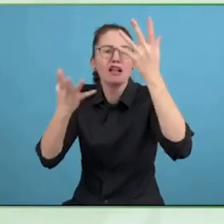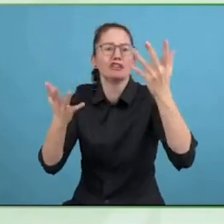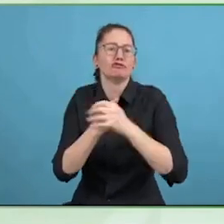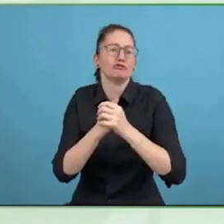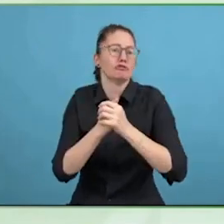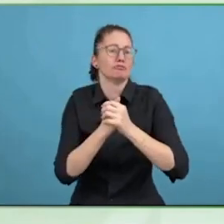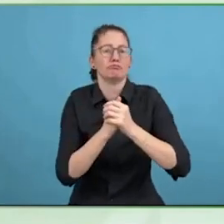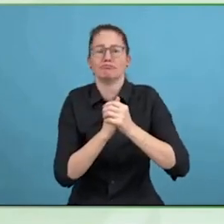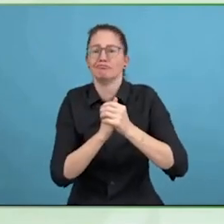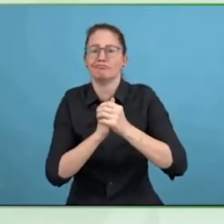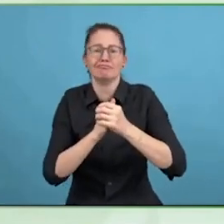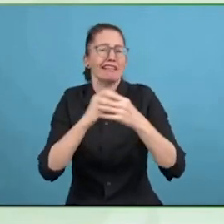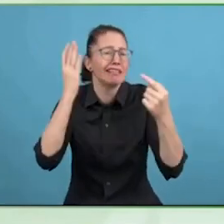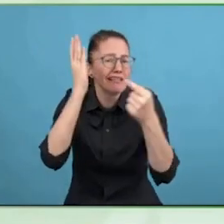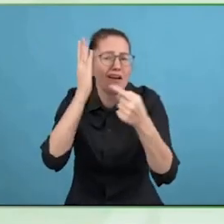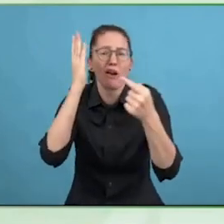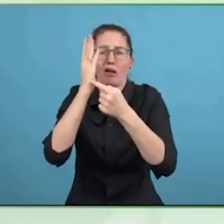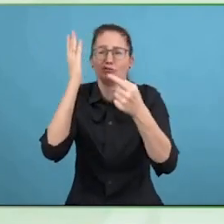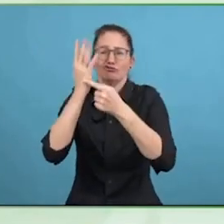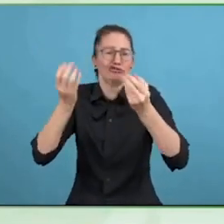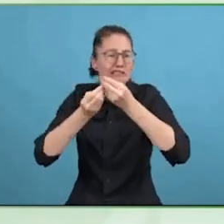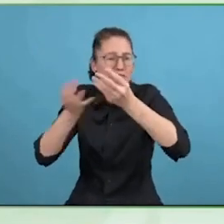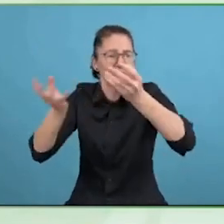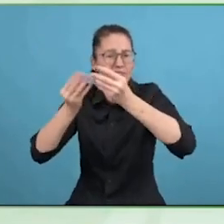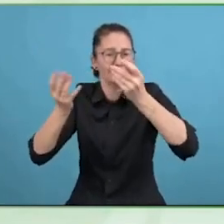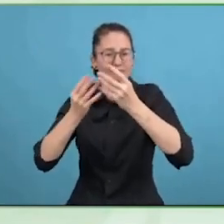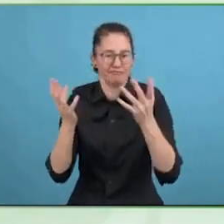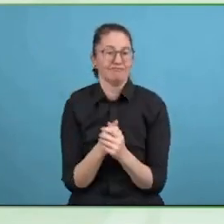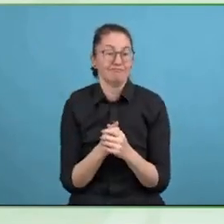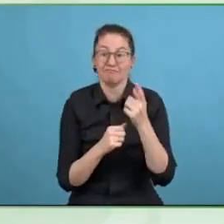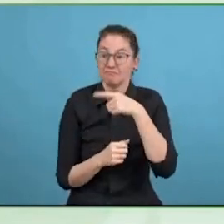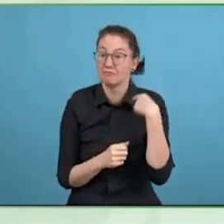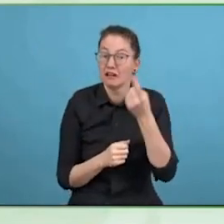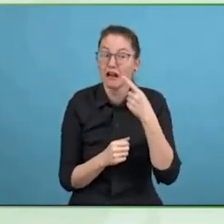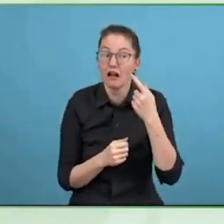out the key is to have good partners like we have here on stage,